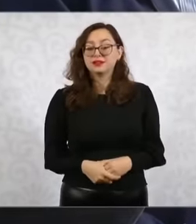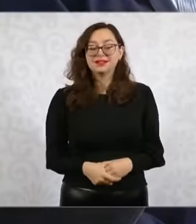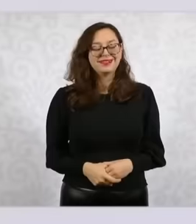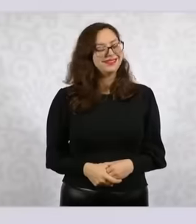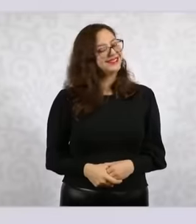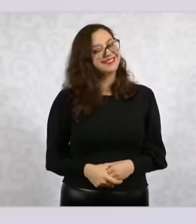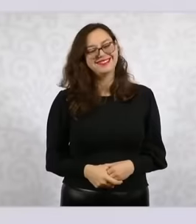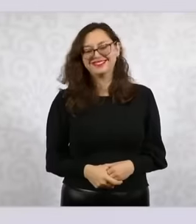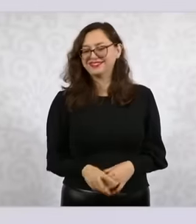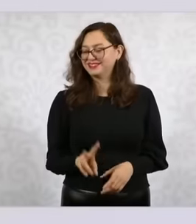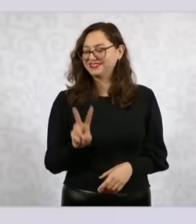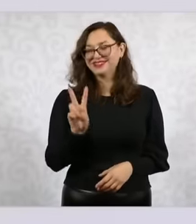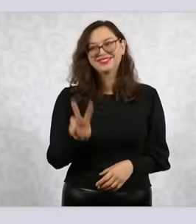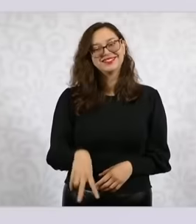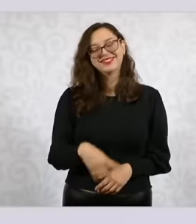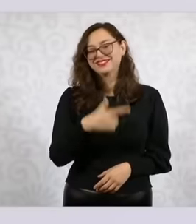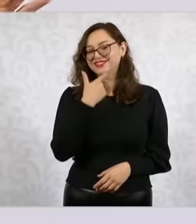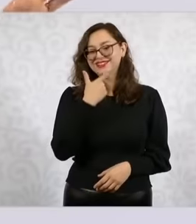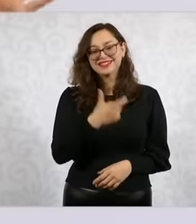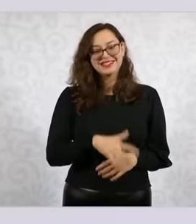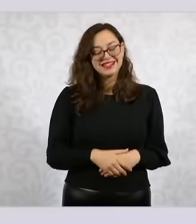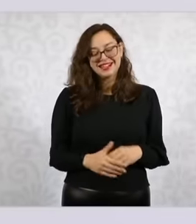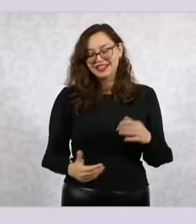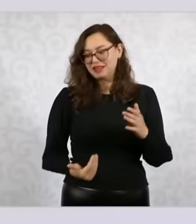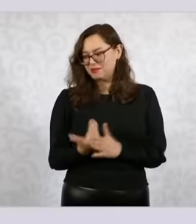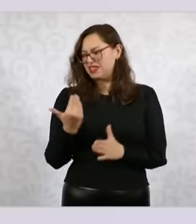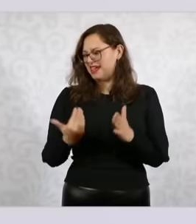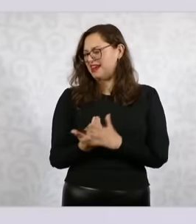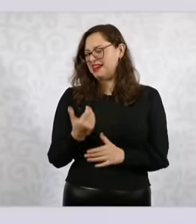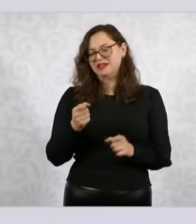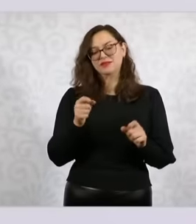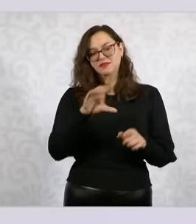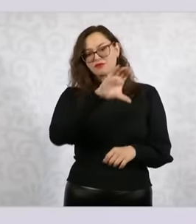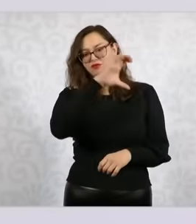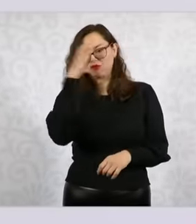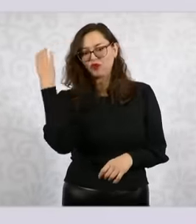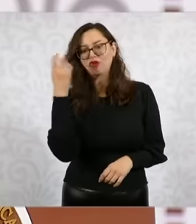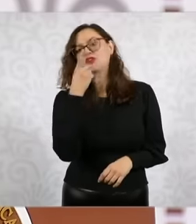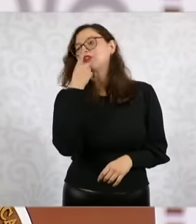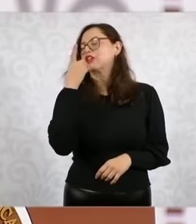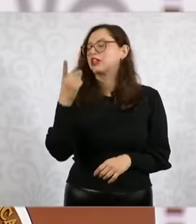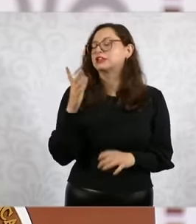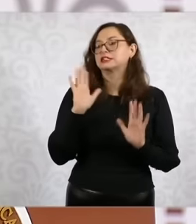the morning I don't think Claudio x González that the reconciliation and I don't know what And then a few